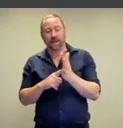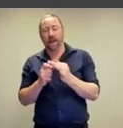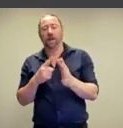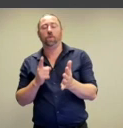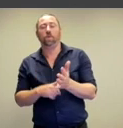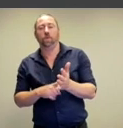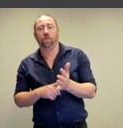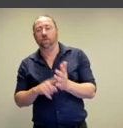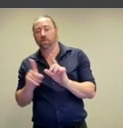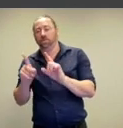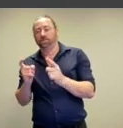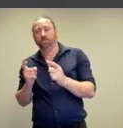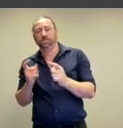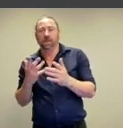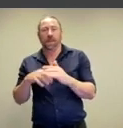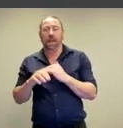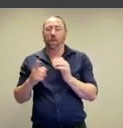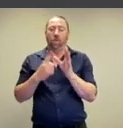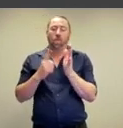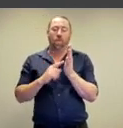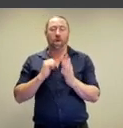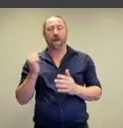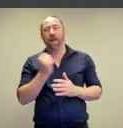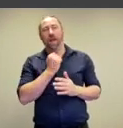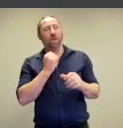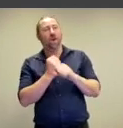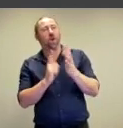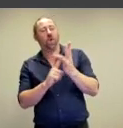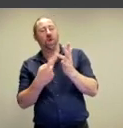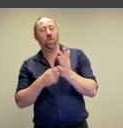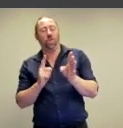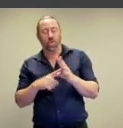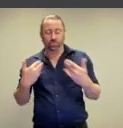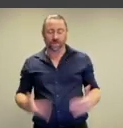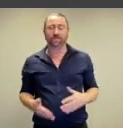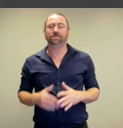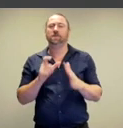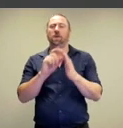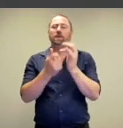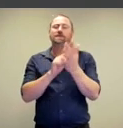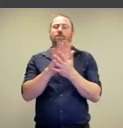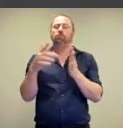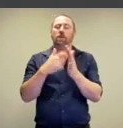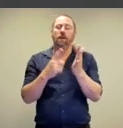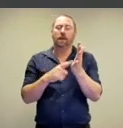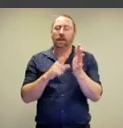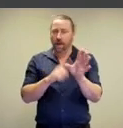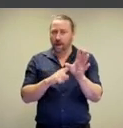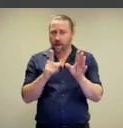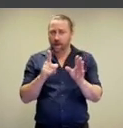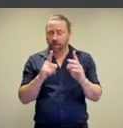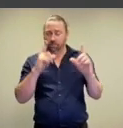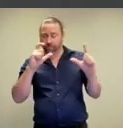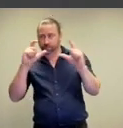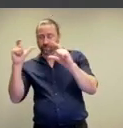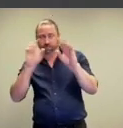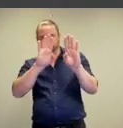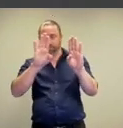is Illegal (in All Our Glory).